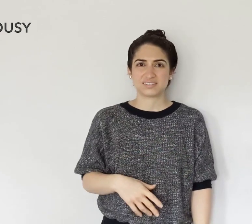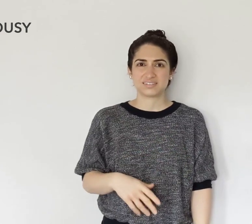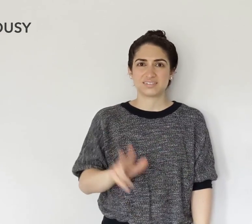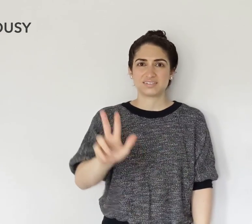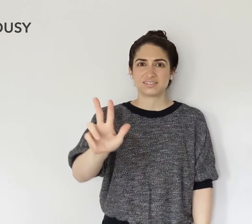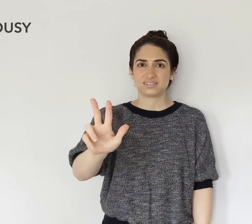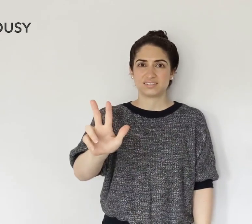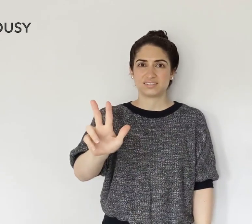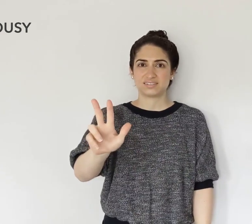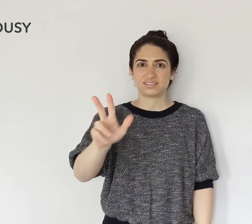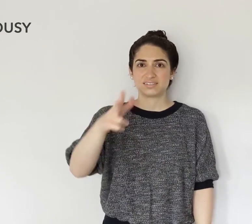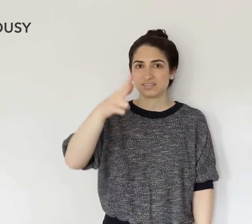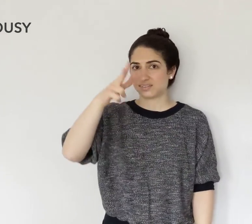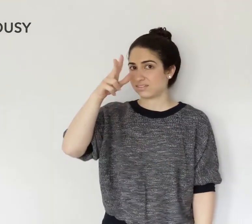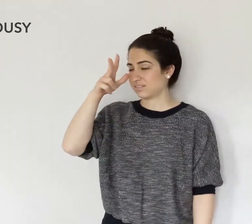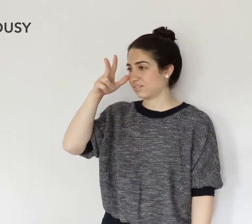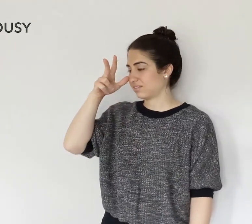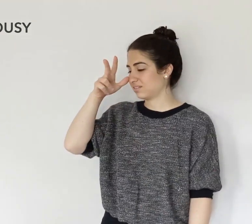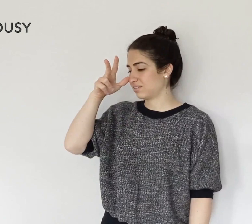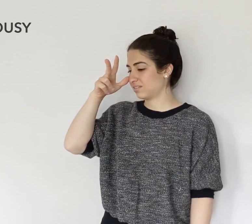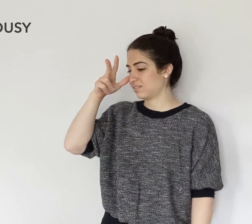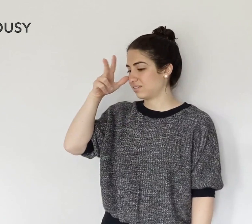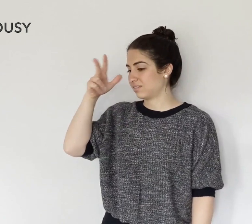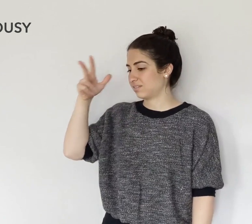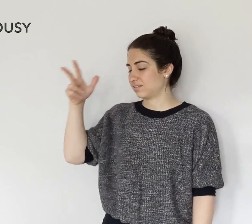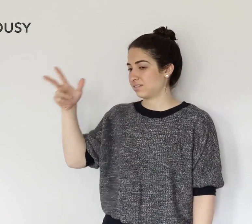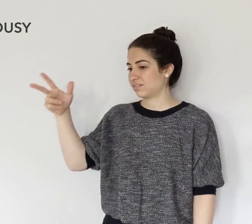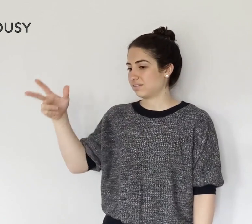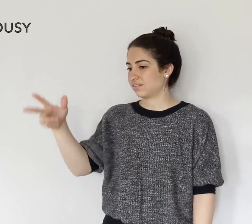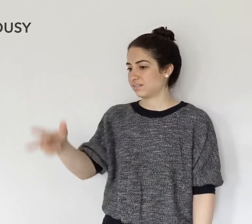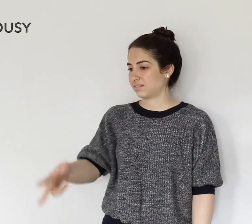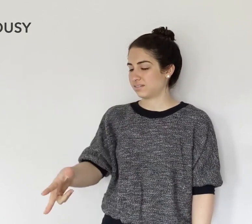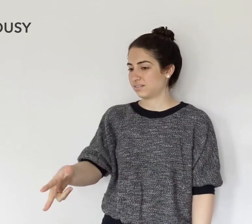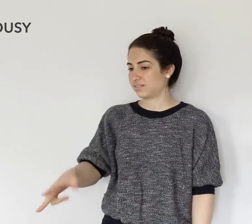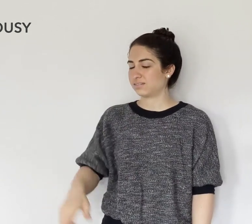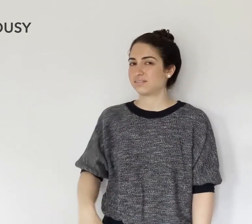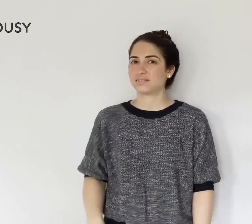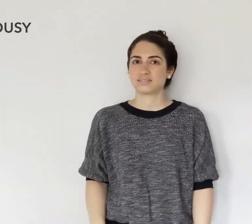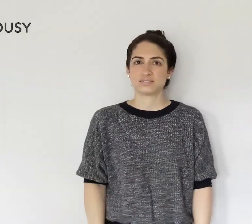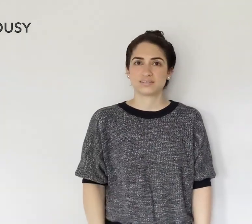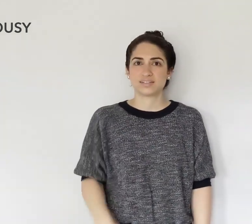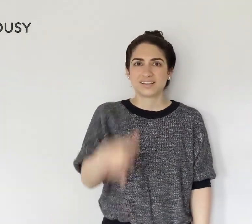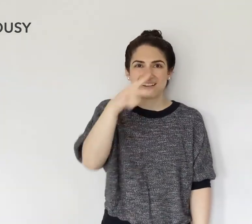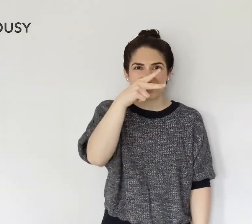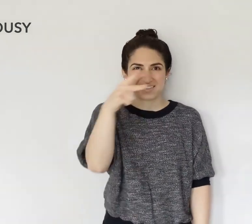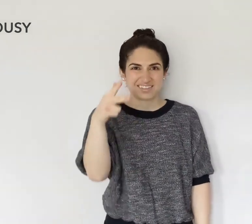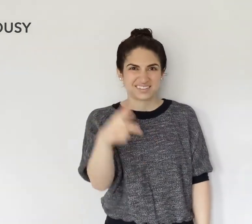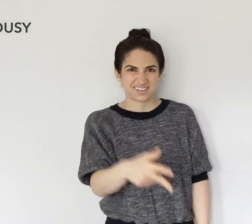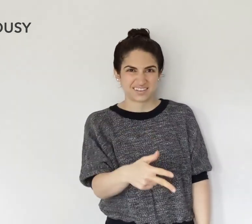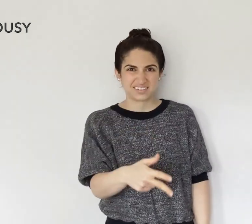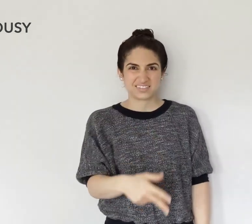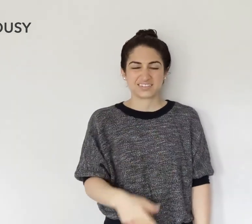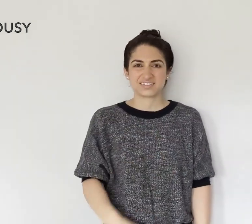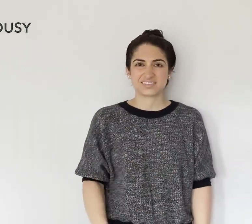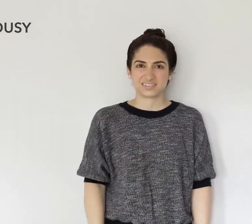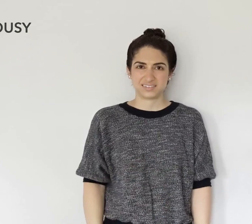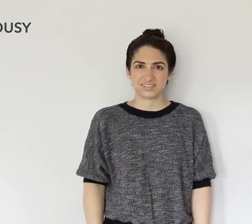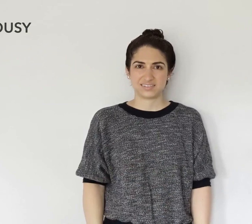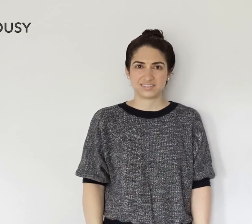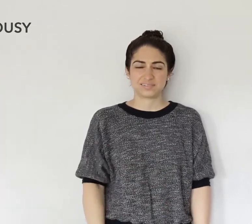The "3" handshape off of the nose, LOUSY